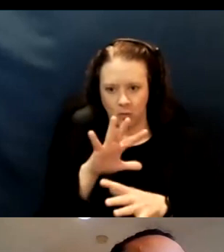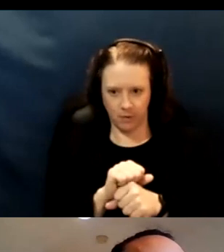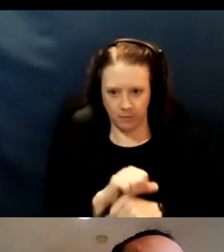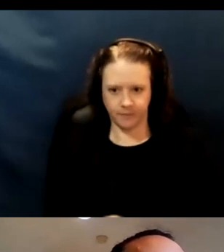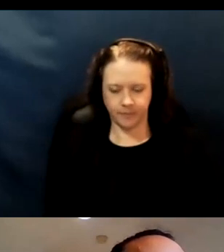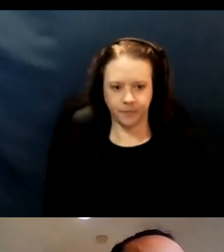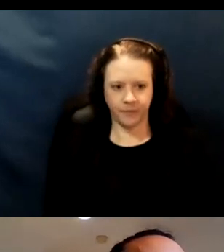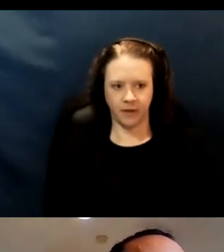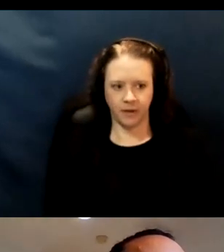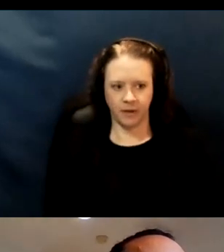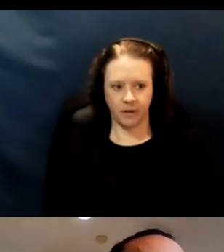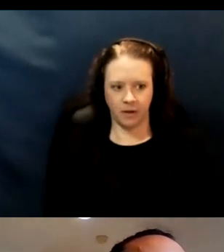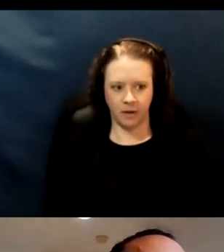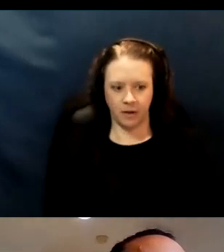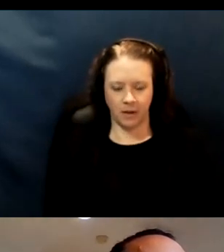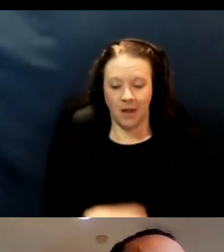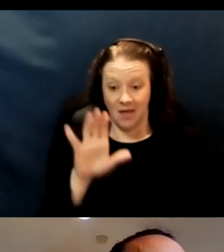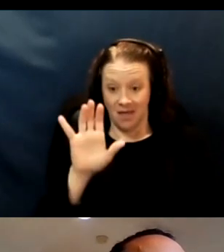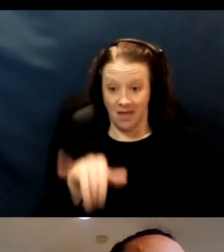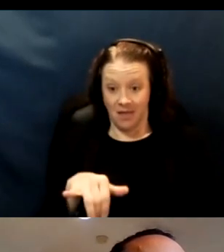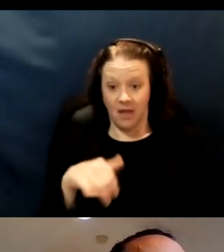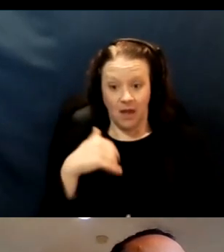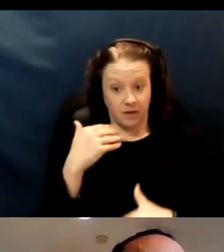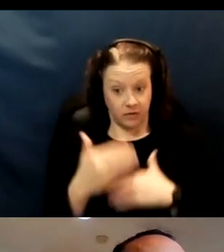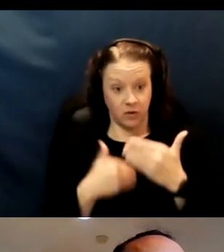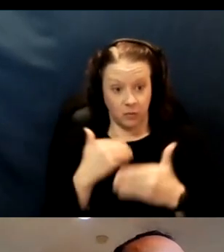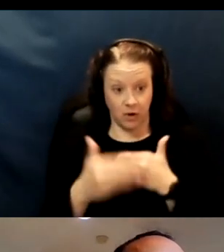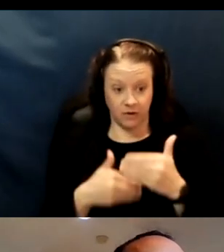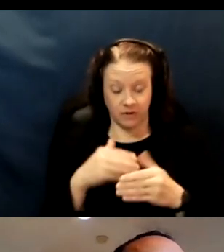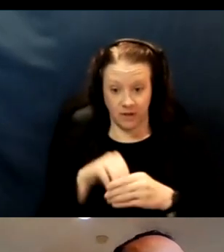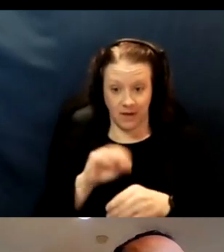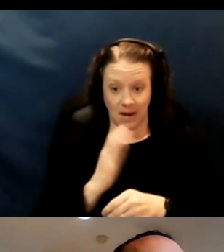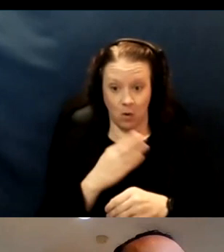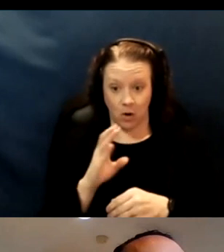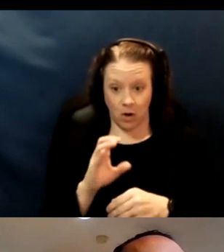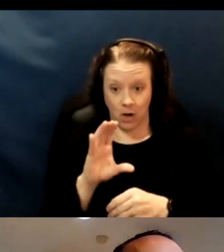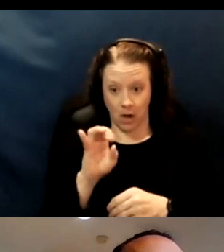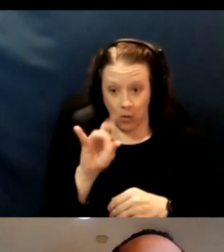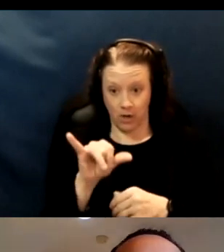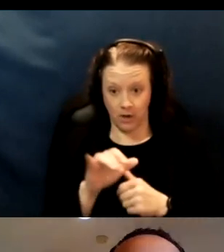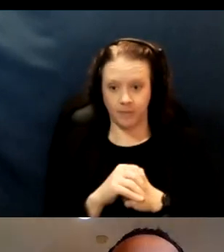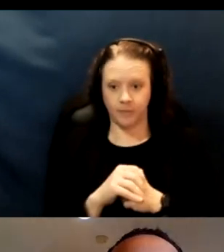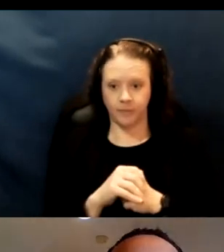So that's the process in our county. So, just to give some further detail